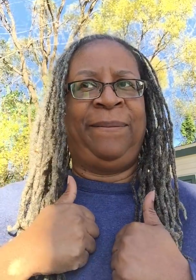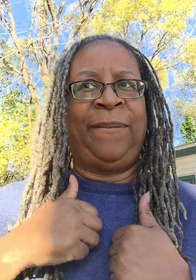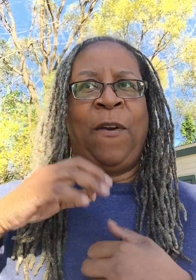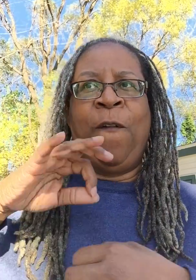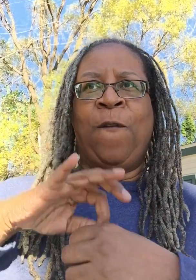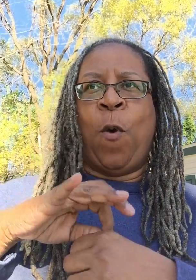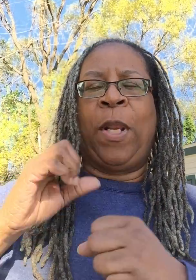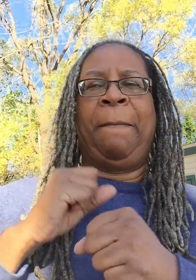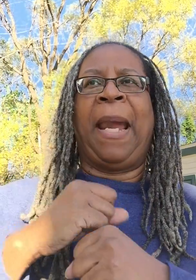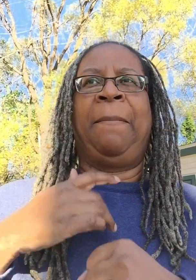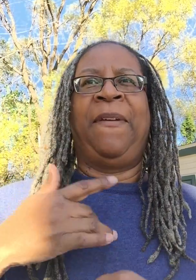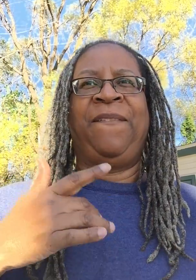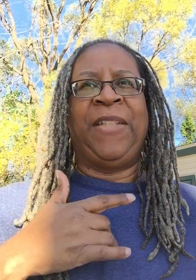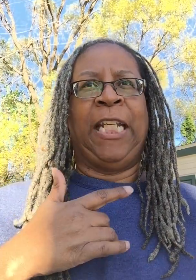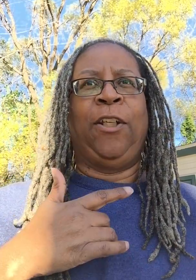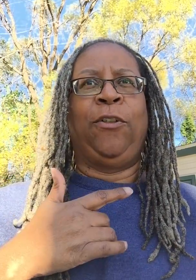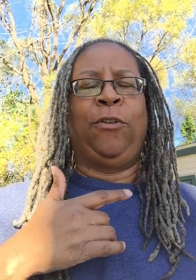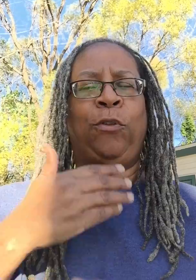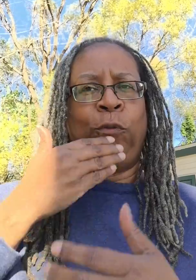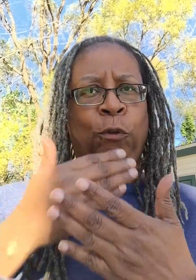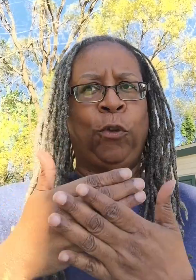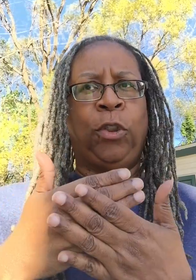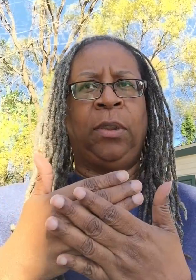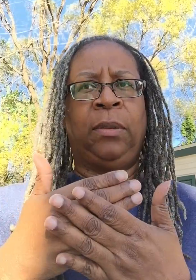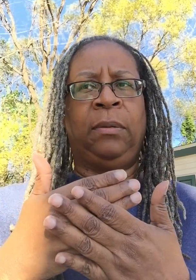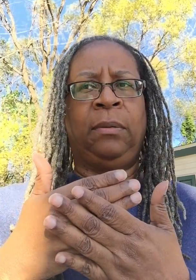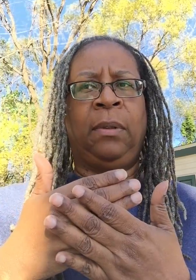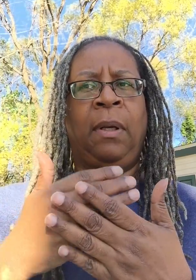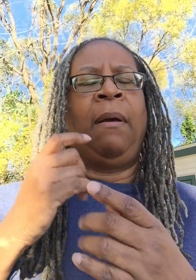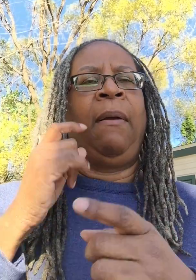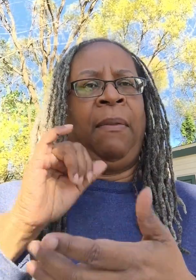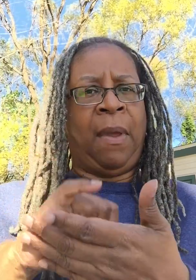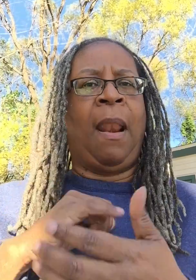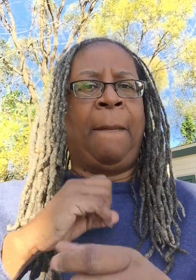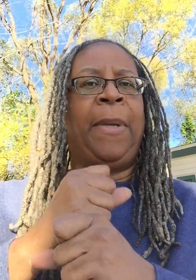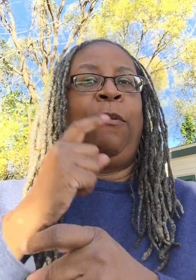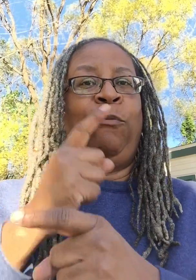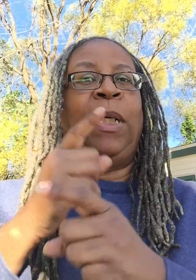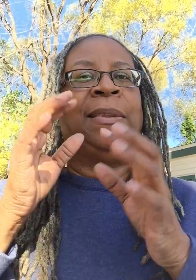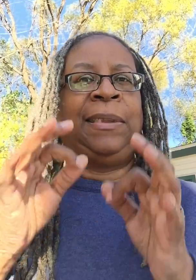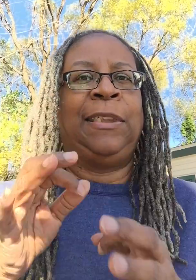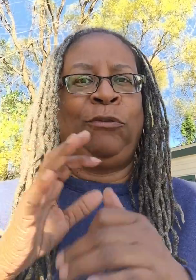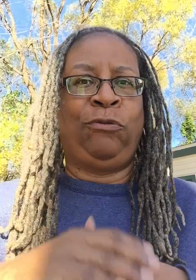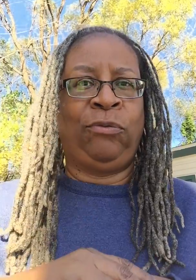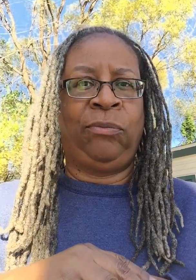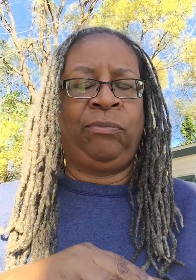Voting makes me feel good, that I am making the right decision.